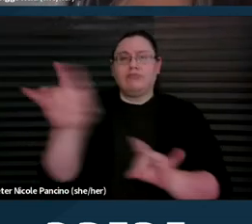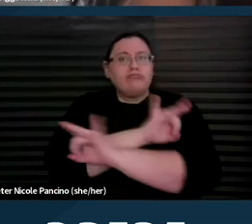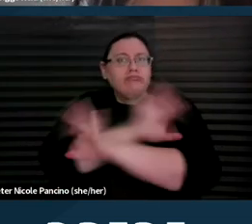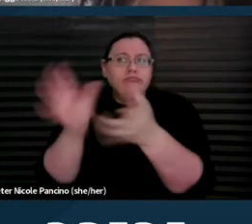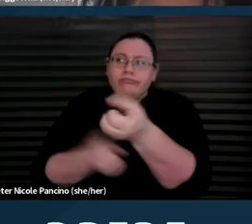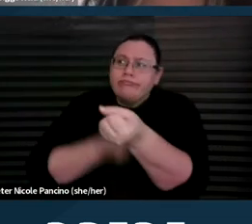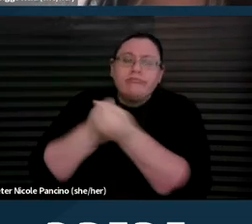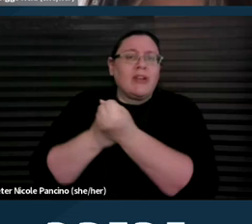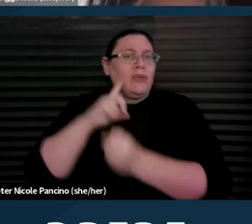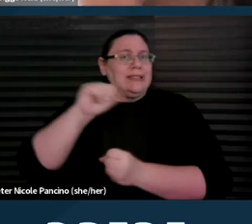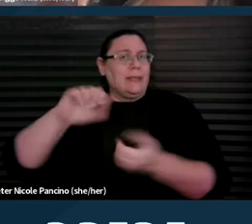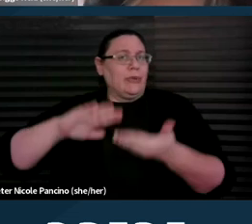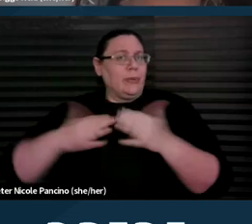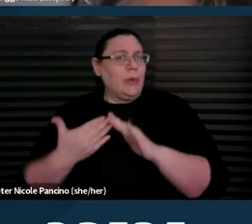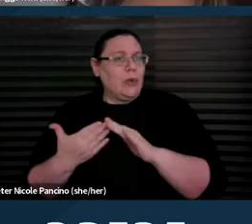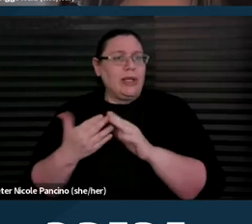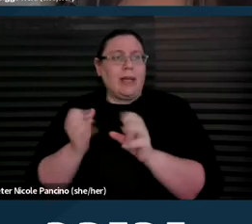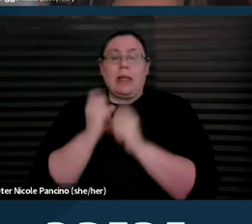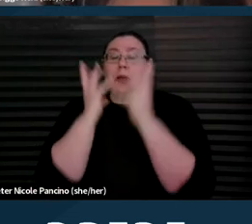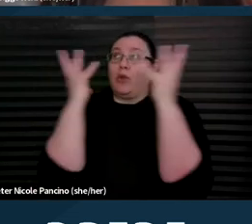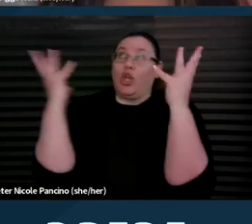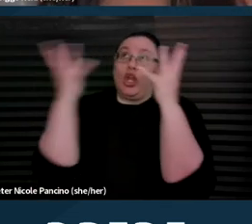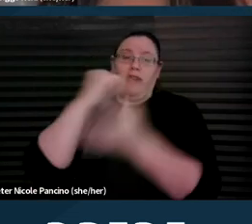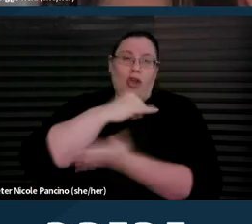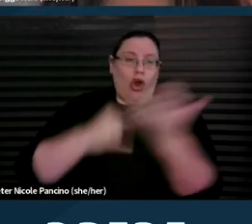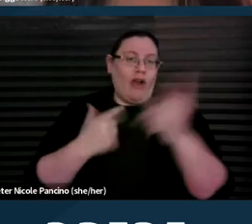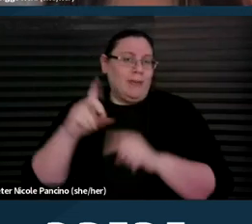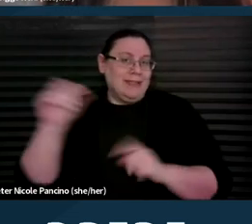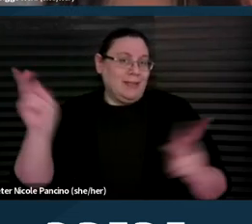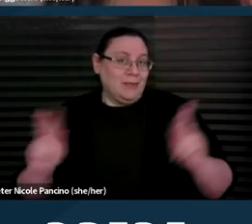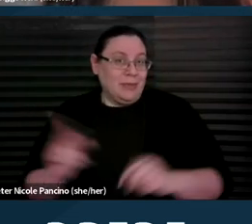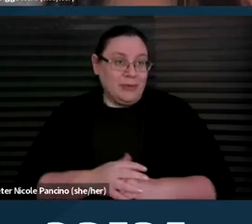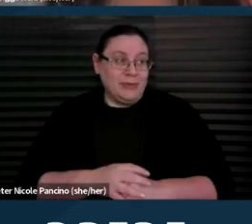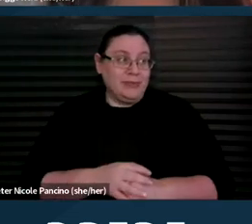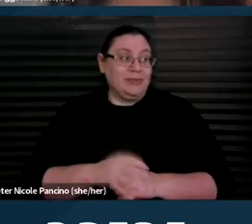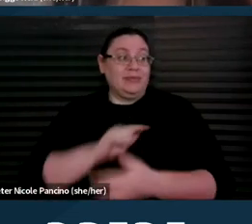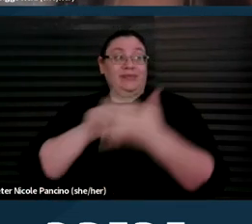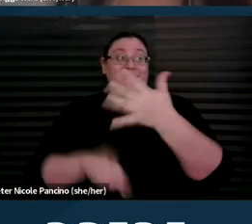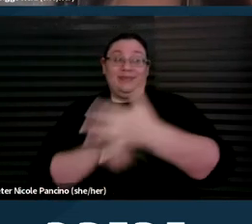and creating really beautiful disabled art. So the first of these is intersectionality.